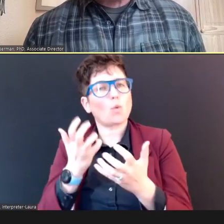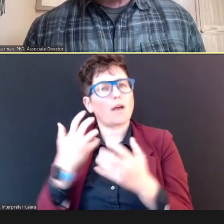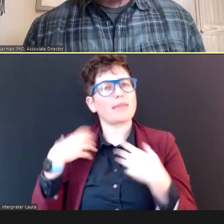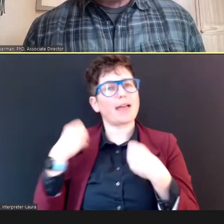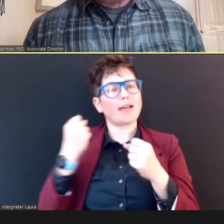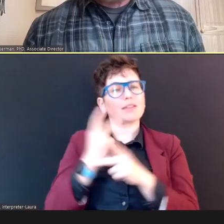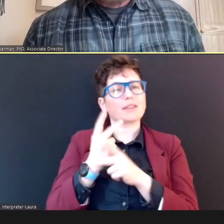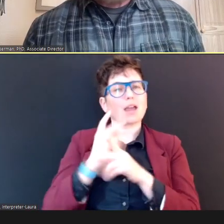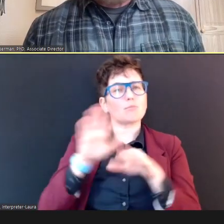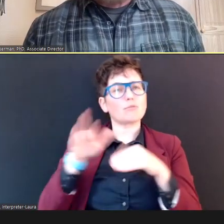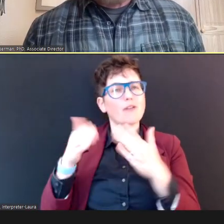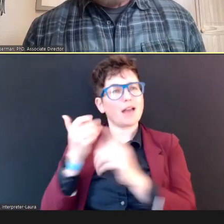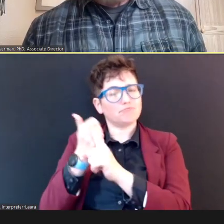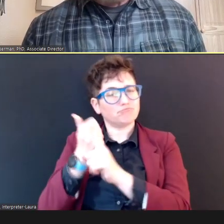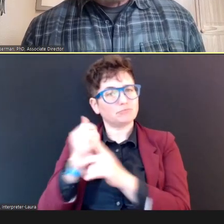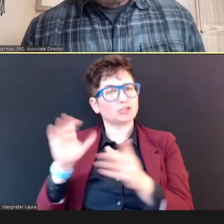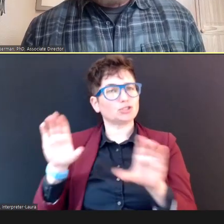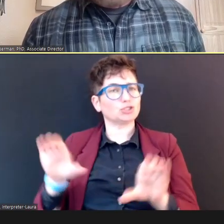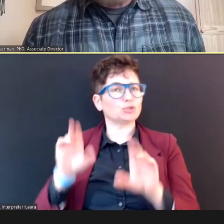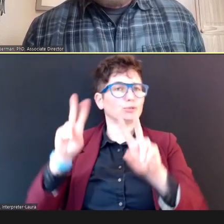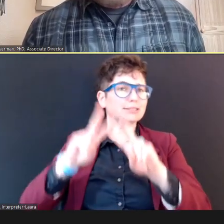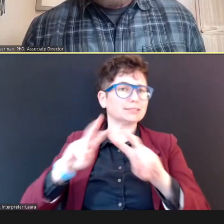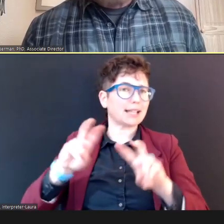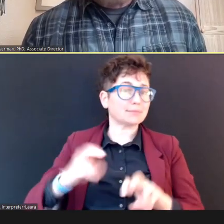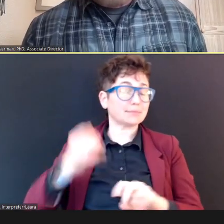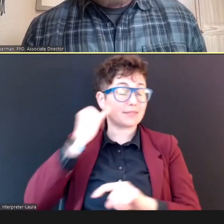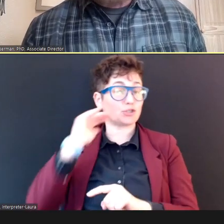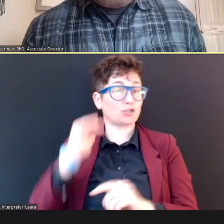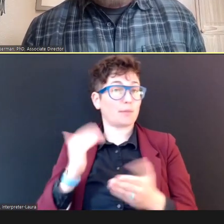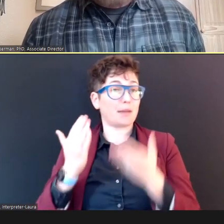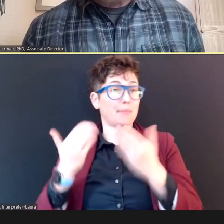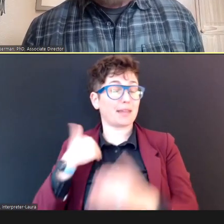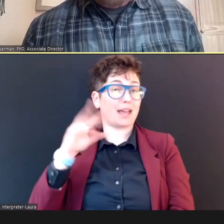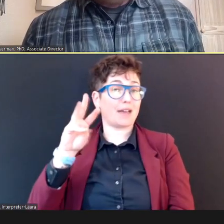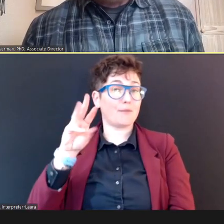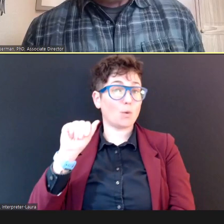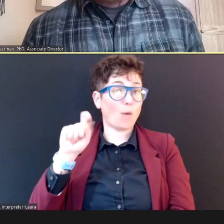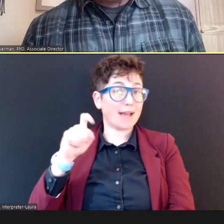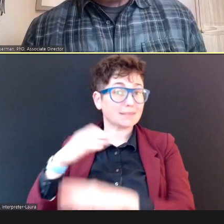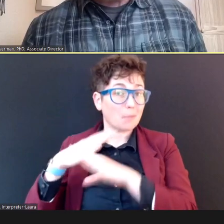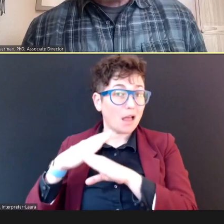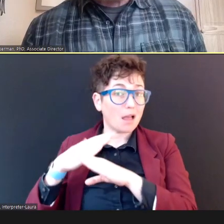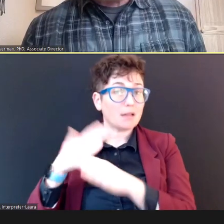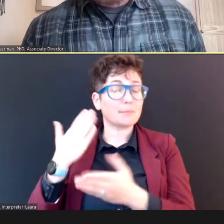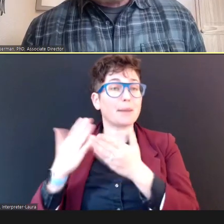Child might have a wax blockage or a middle ear condition that could